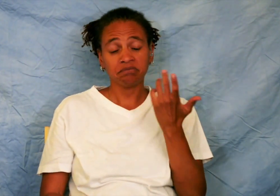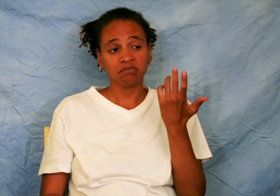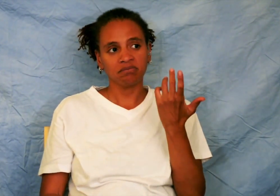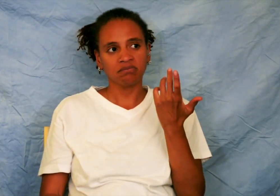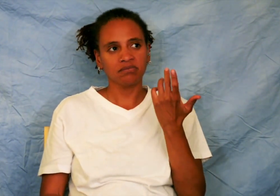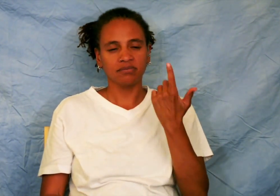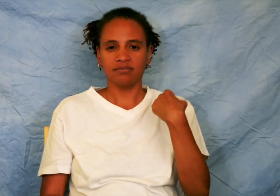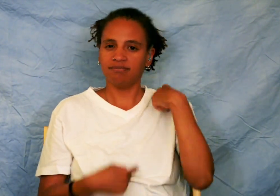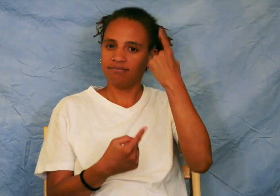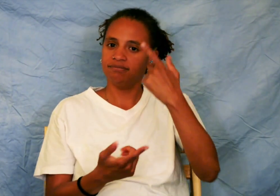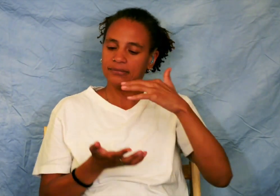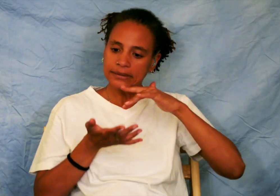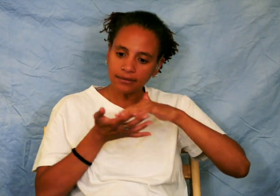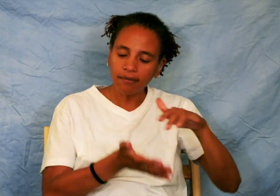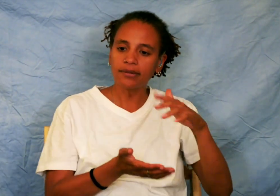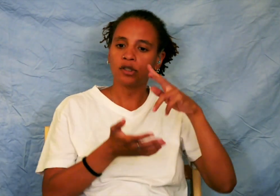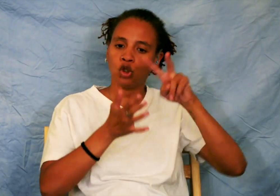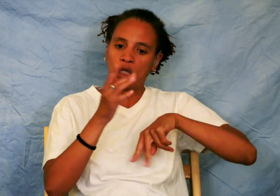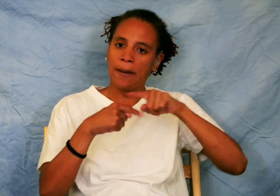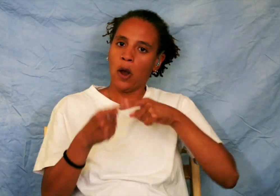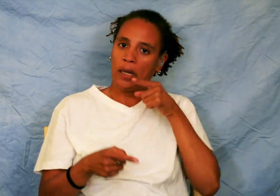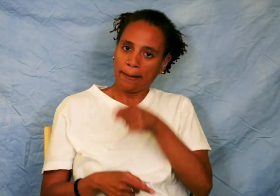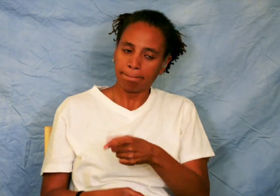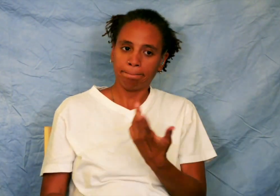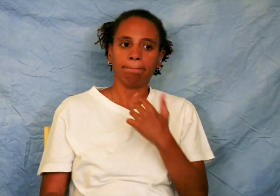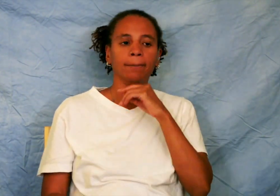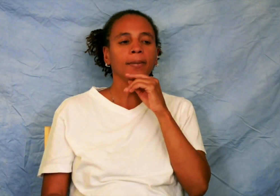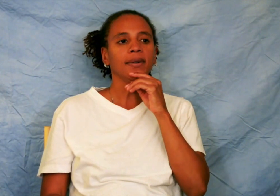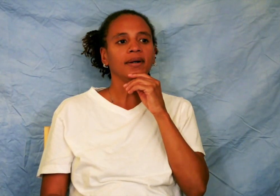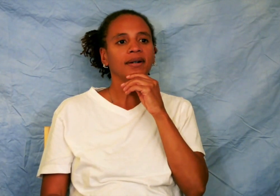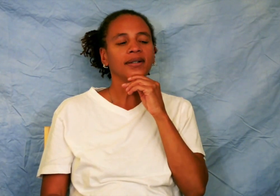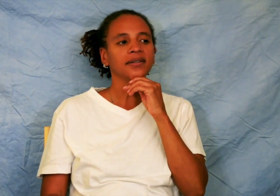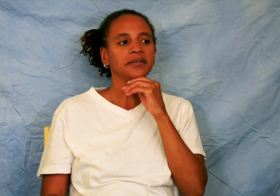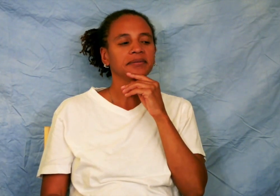I couldn't help but think, that after all this time studying and learning about him,